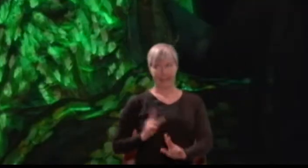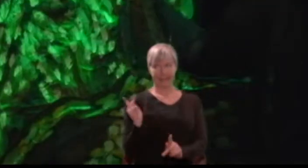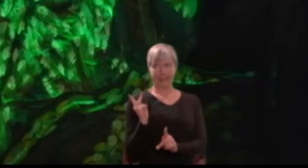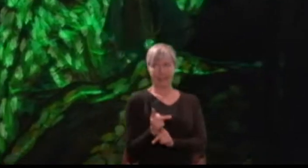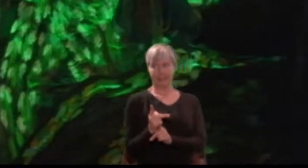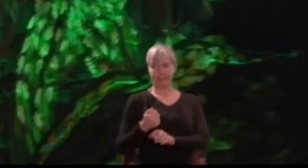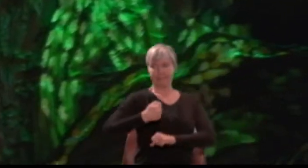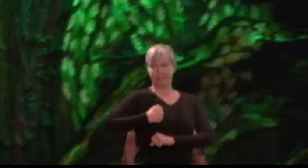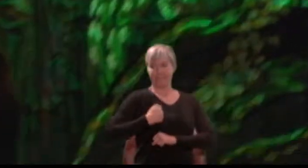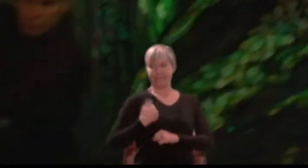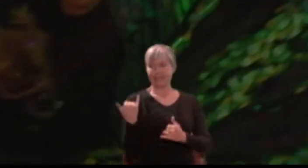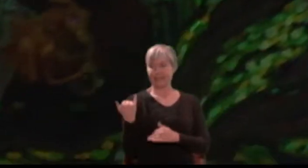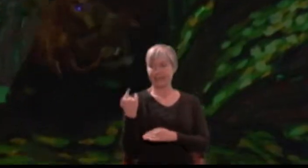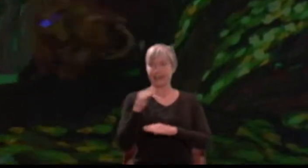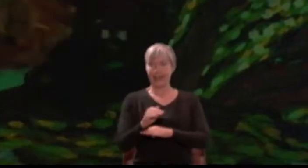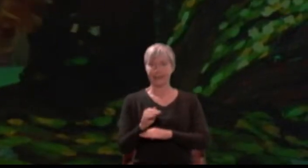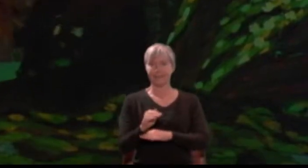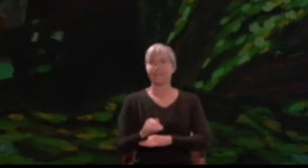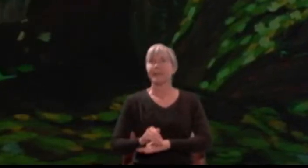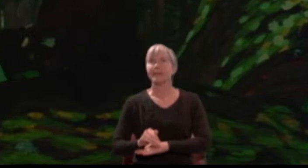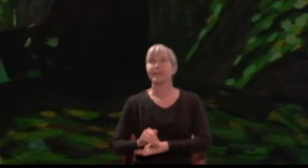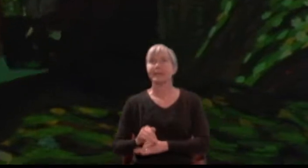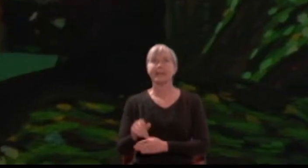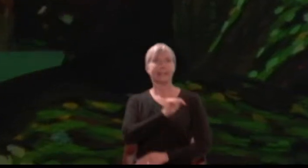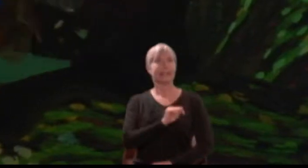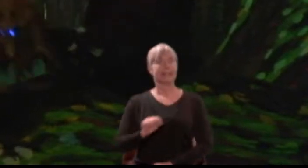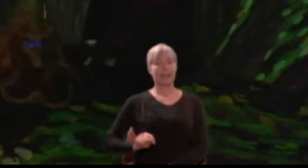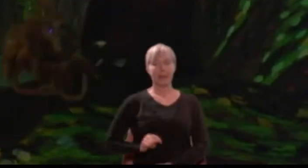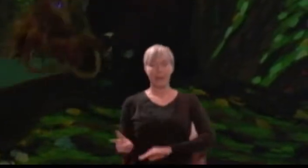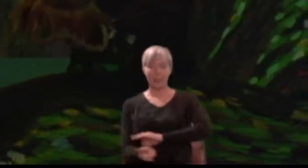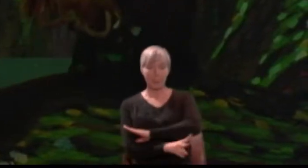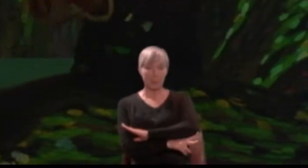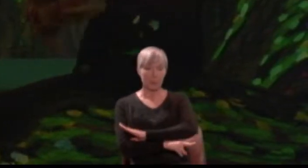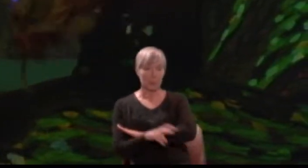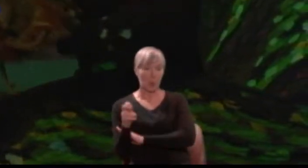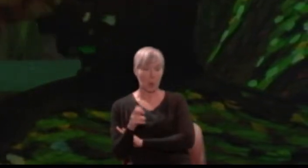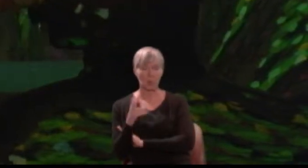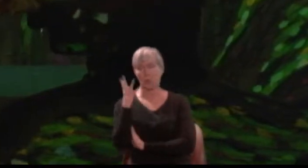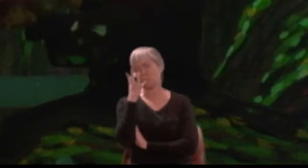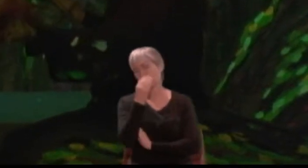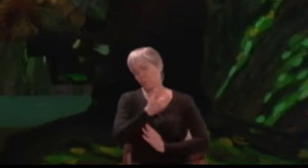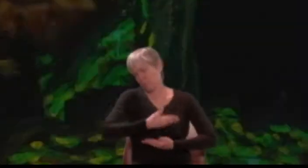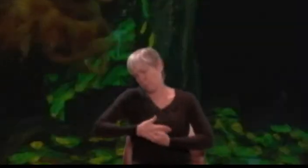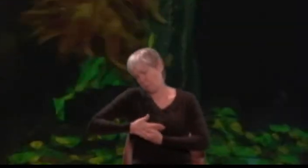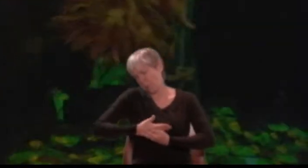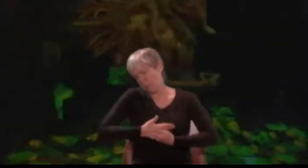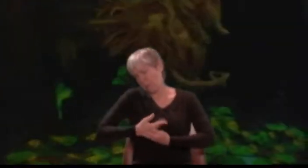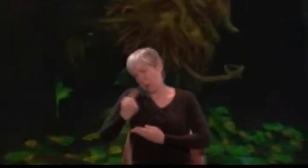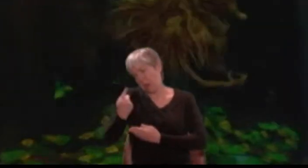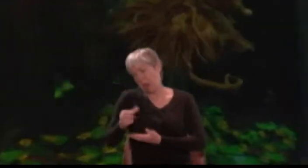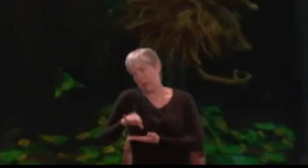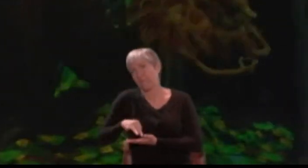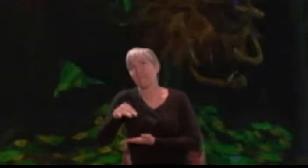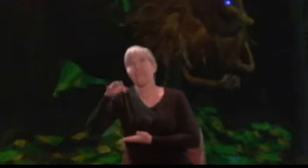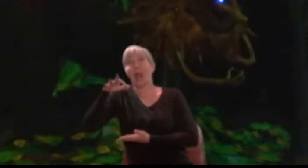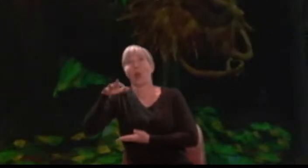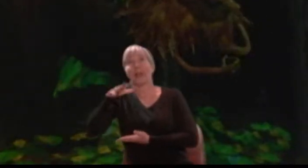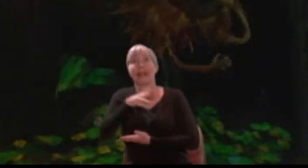Titania has stolen a lovely little child, half fairy and half human, and she keeps him always with her.